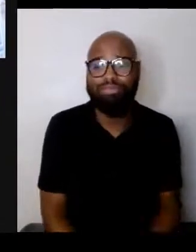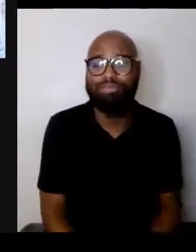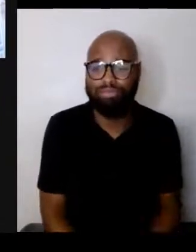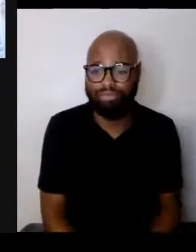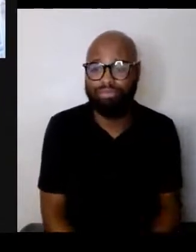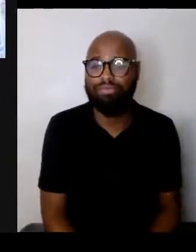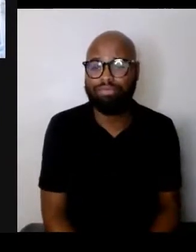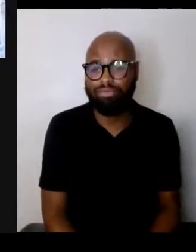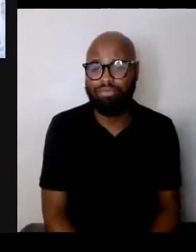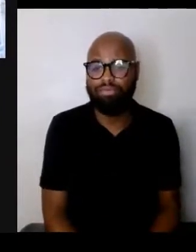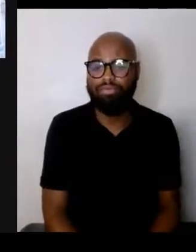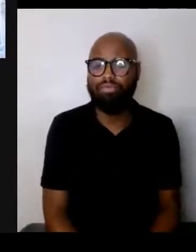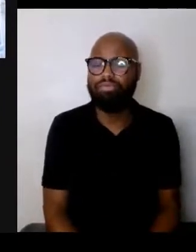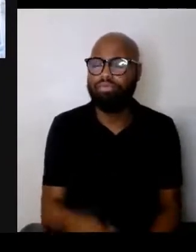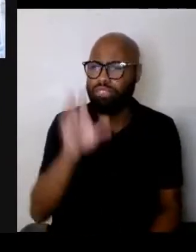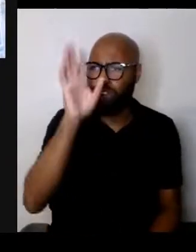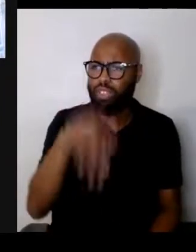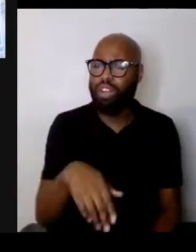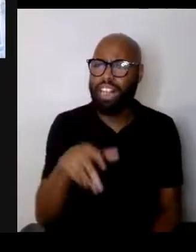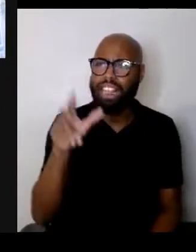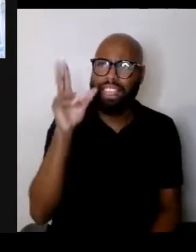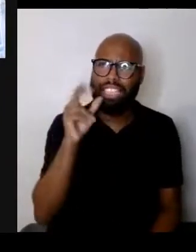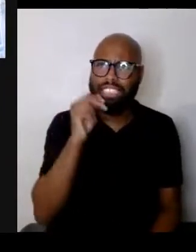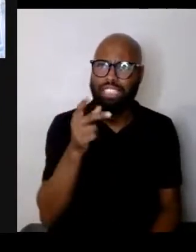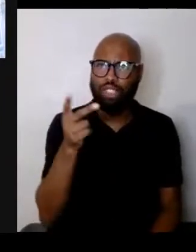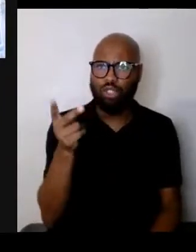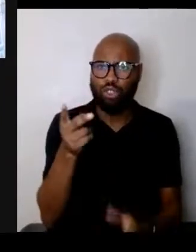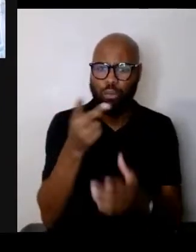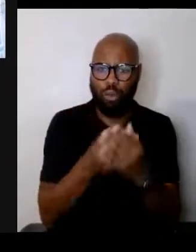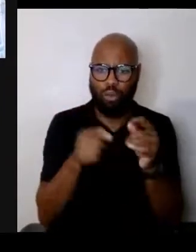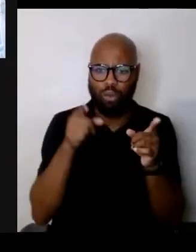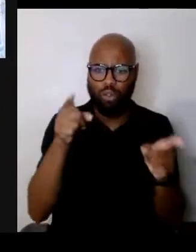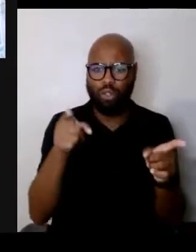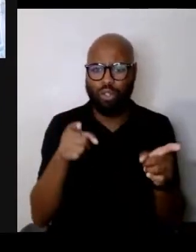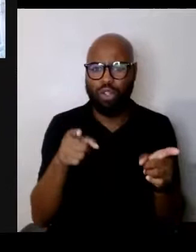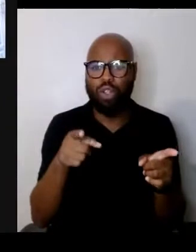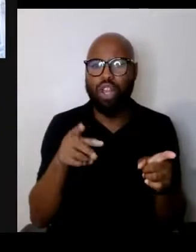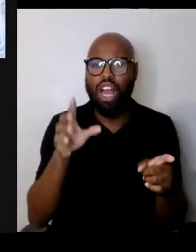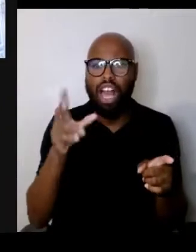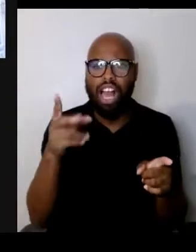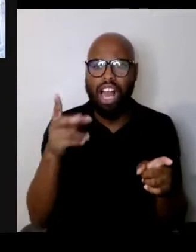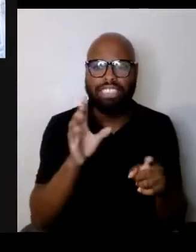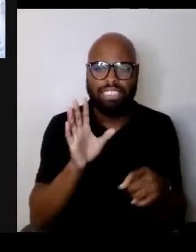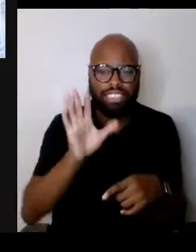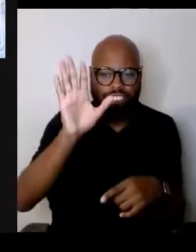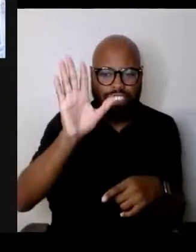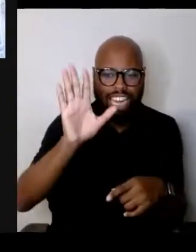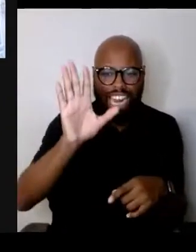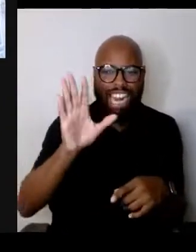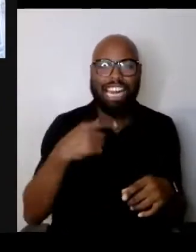the thing that I, and I see that hand so let me just maybe sort of get this out and then we'll take more comments.